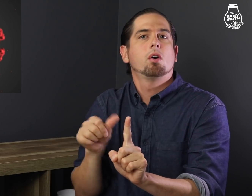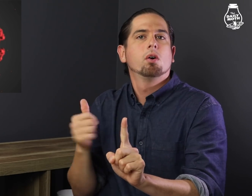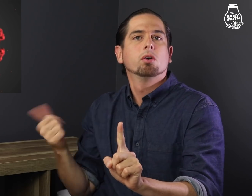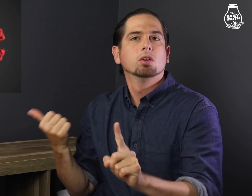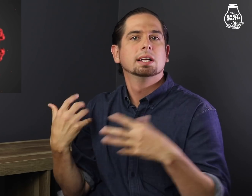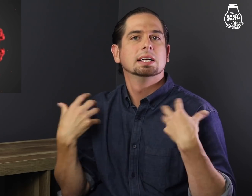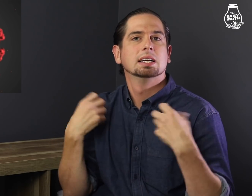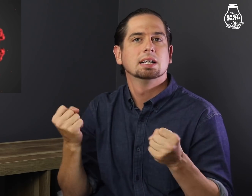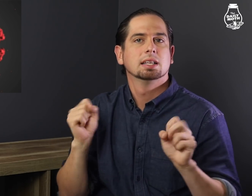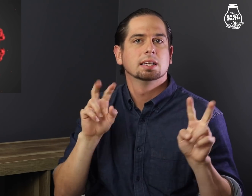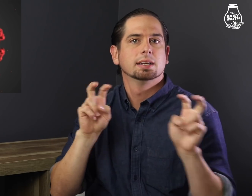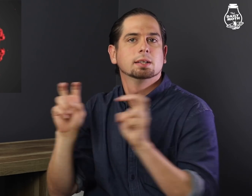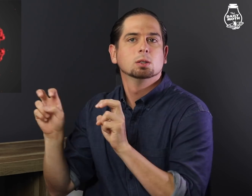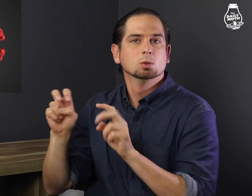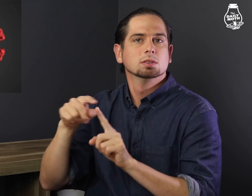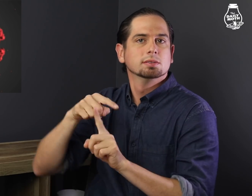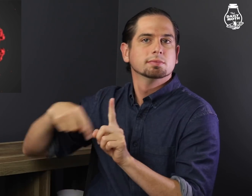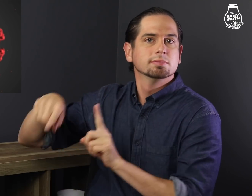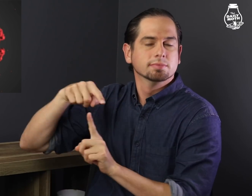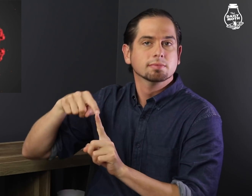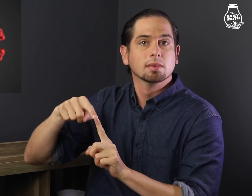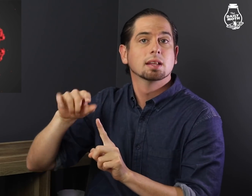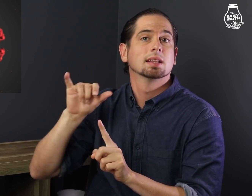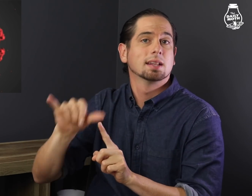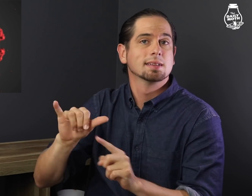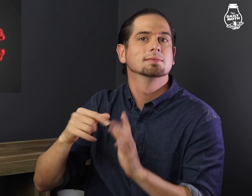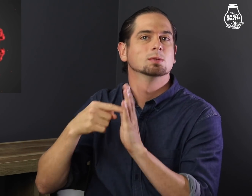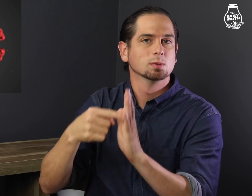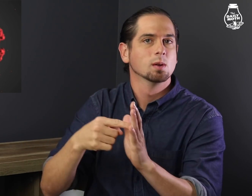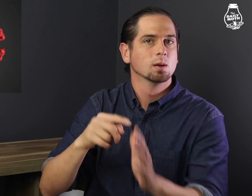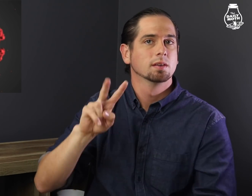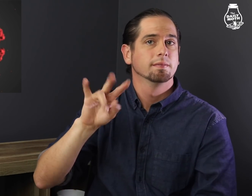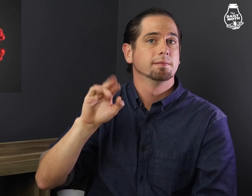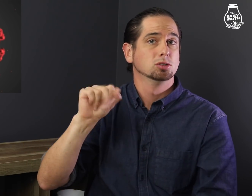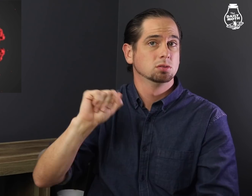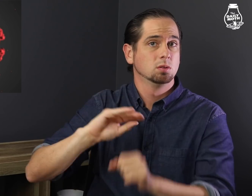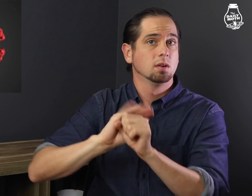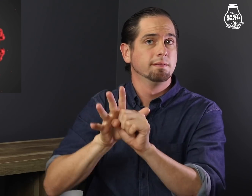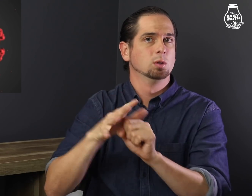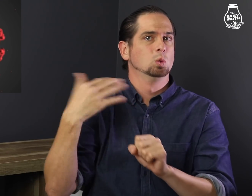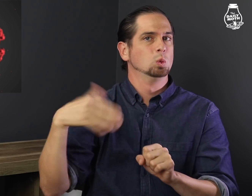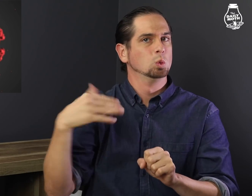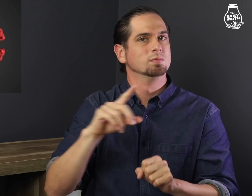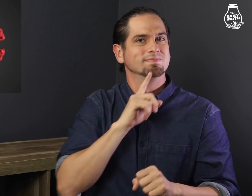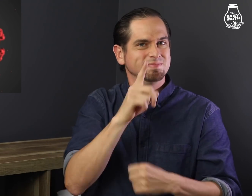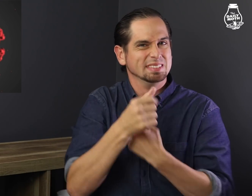other health issues, which shows that the virus is especially